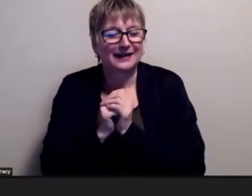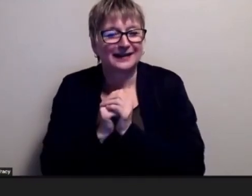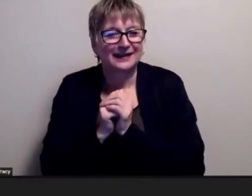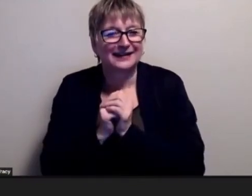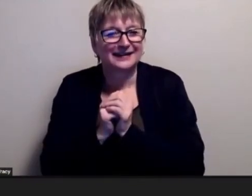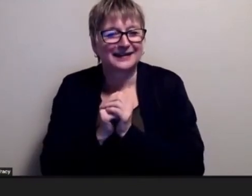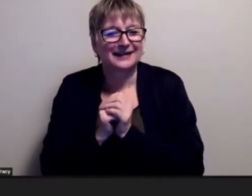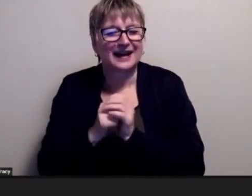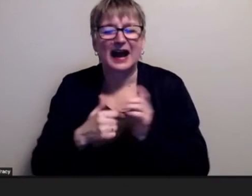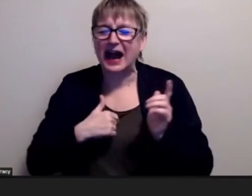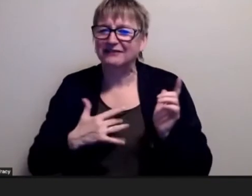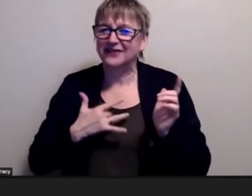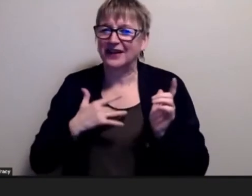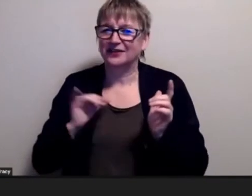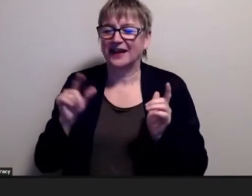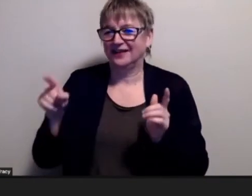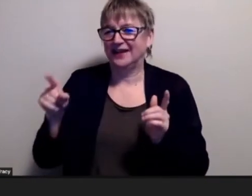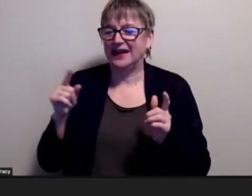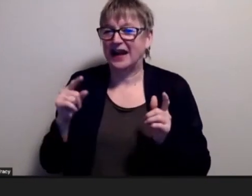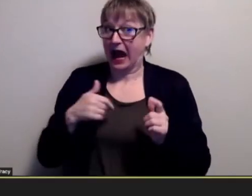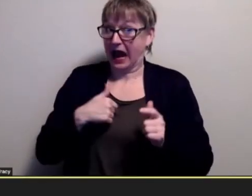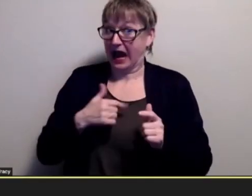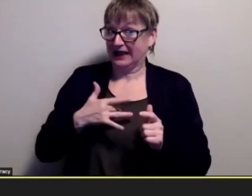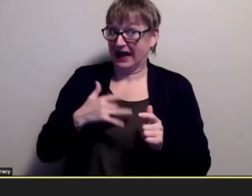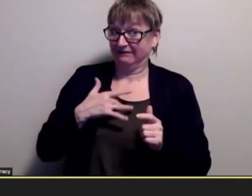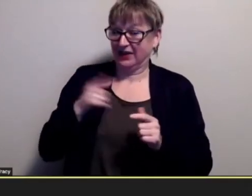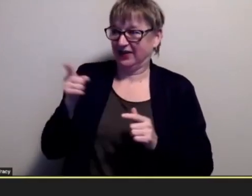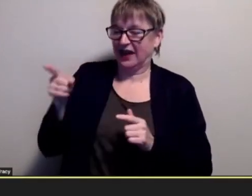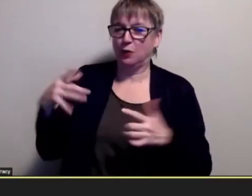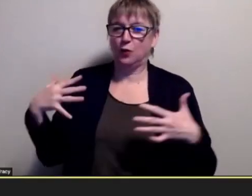i thought that they were probably afraid that like if they sent something that triggered me